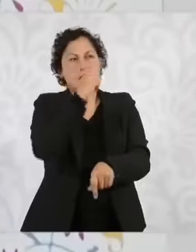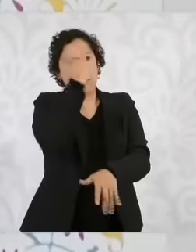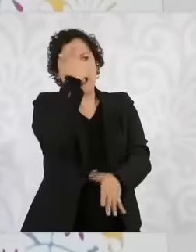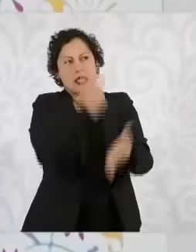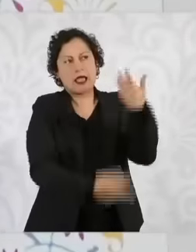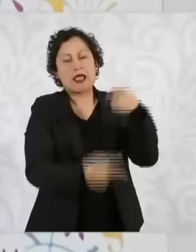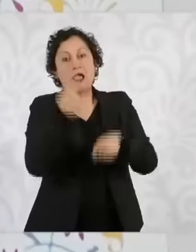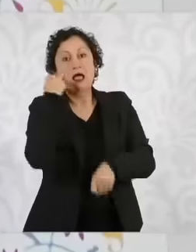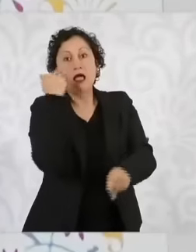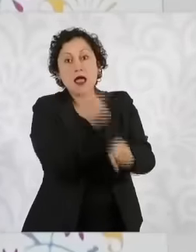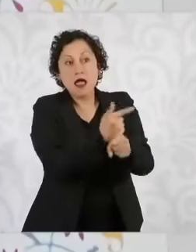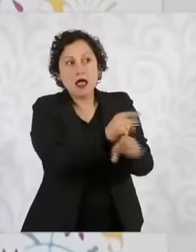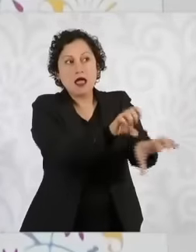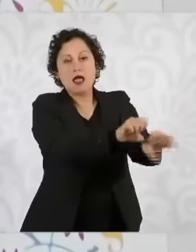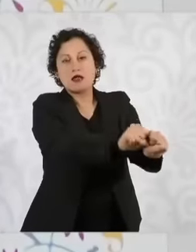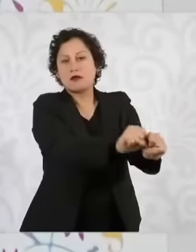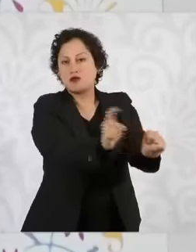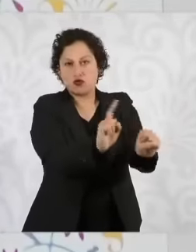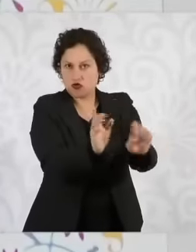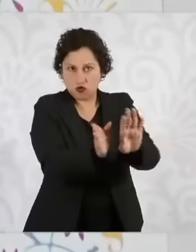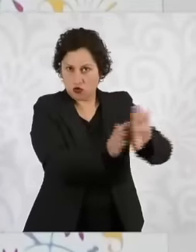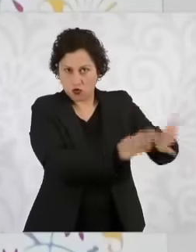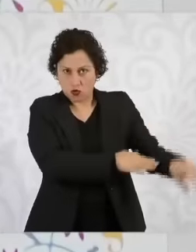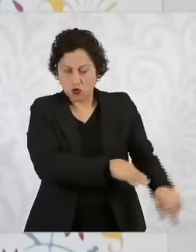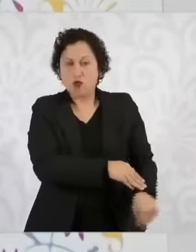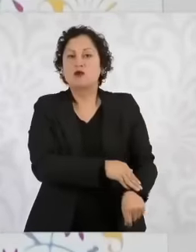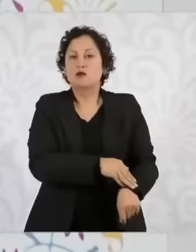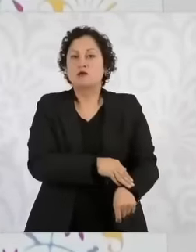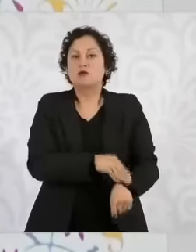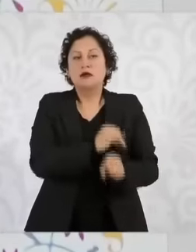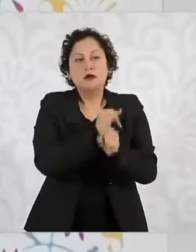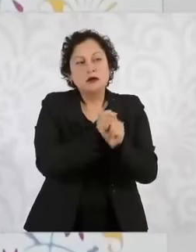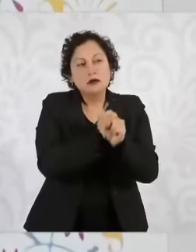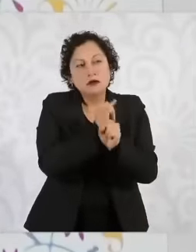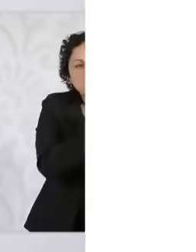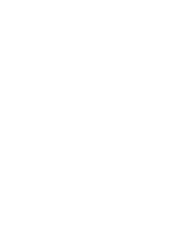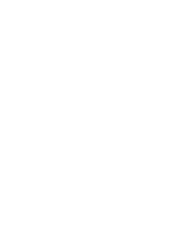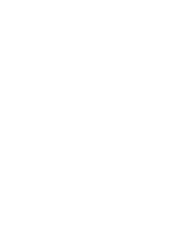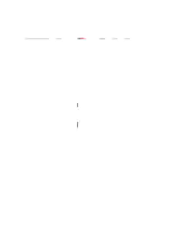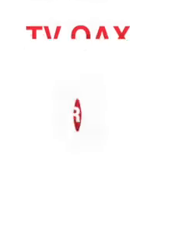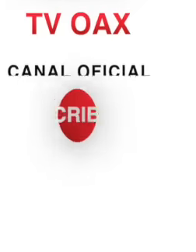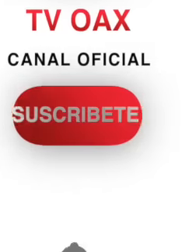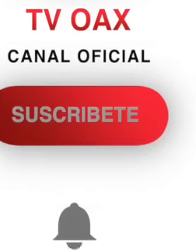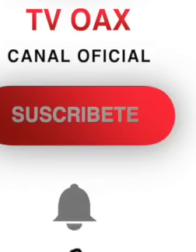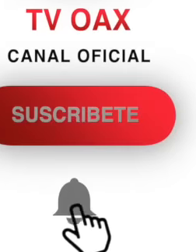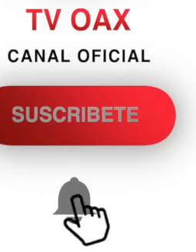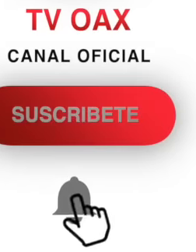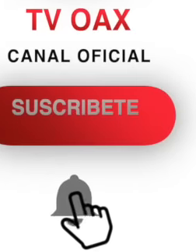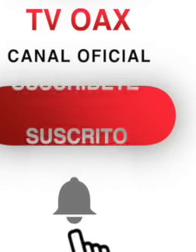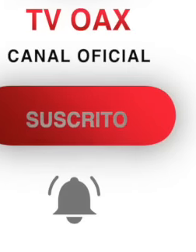but Once it is known who generates the violence How can